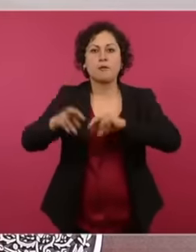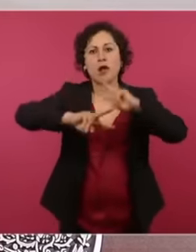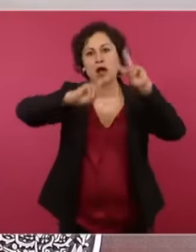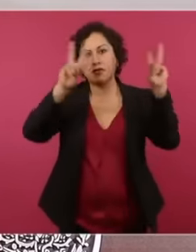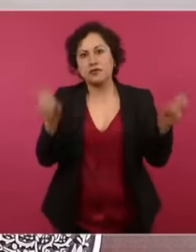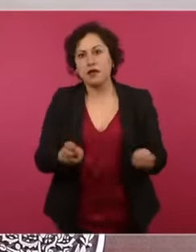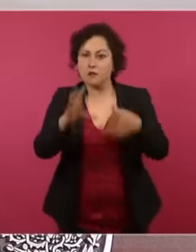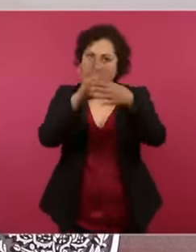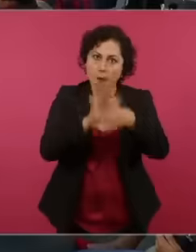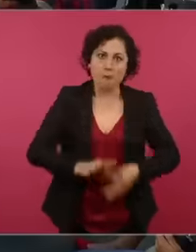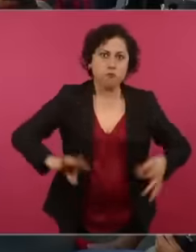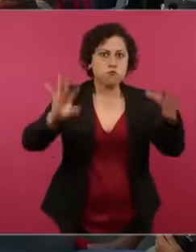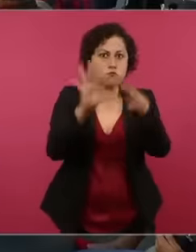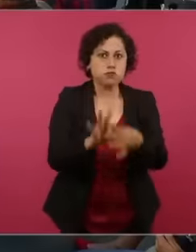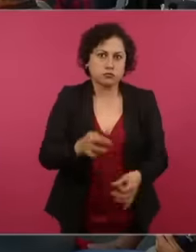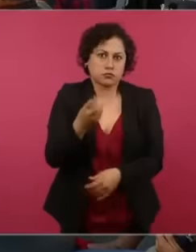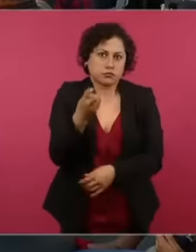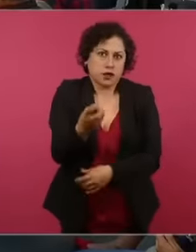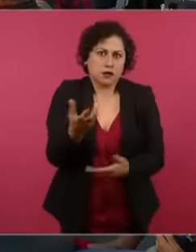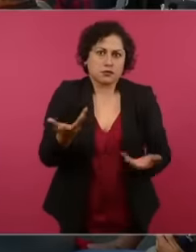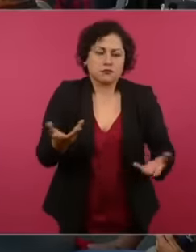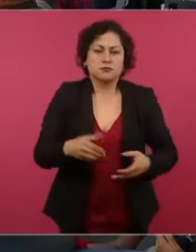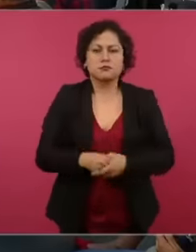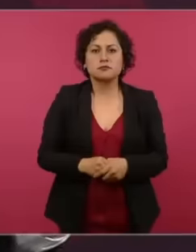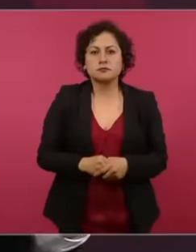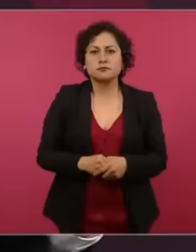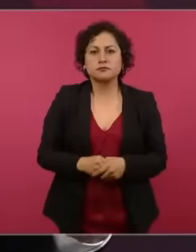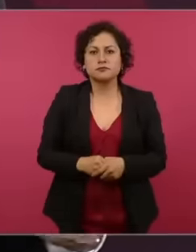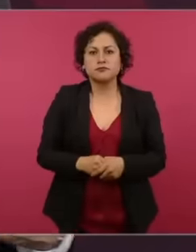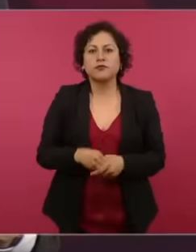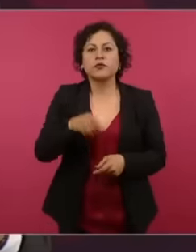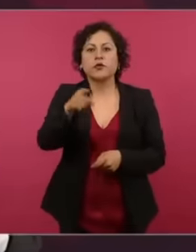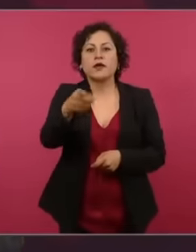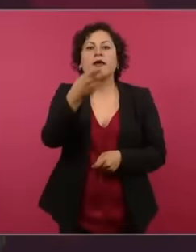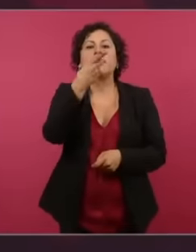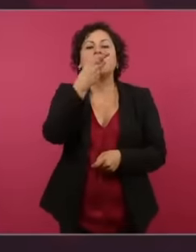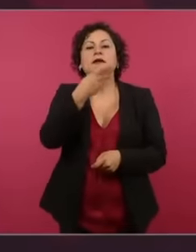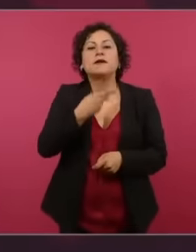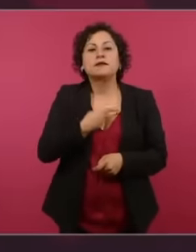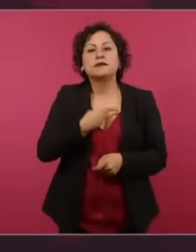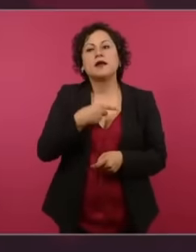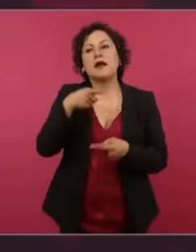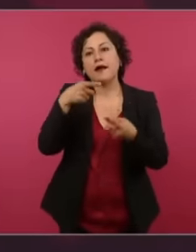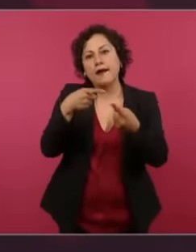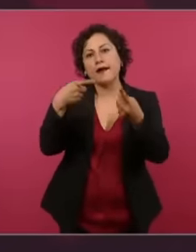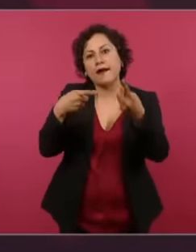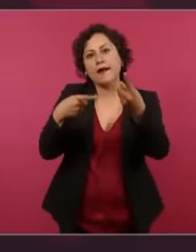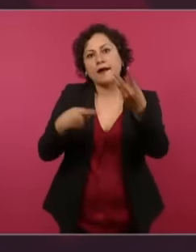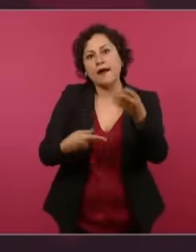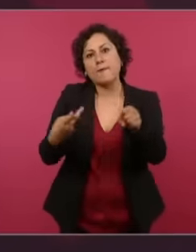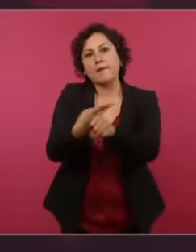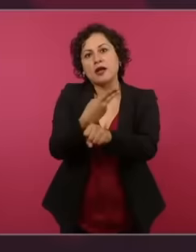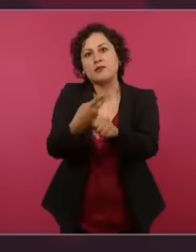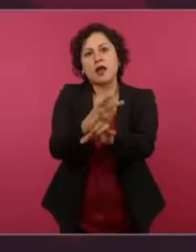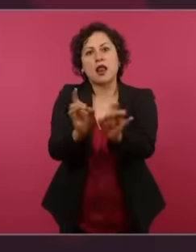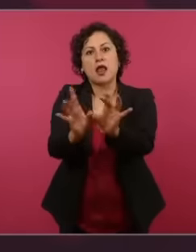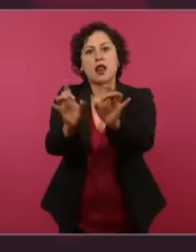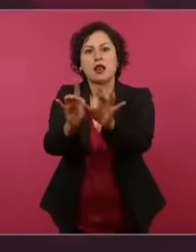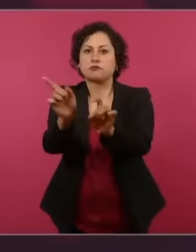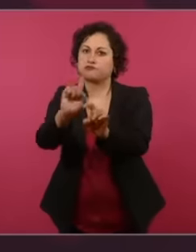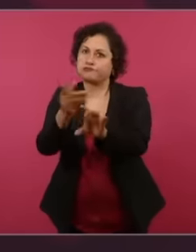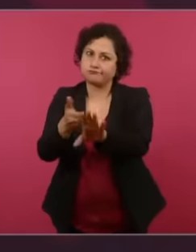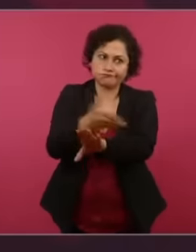is, eh, not only about the effects but also addressing the causes, clearly and precisely speaking about